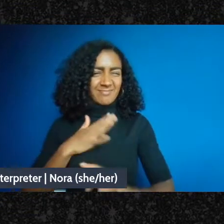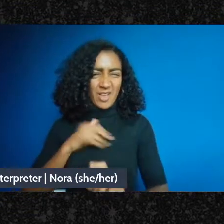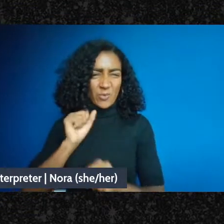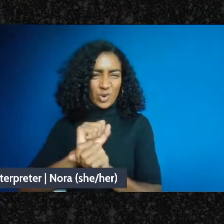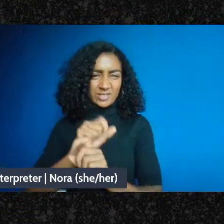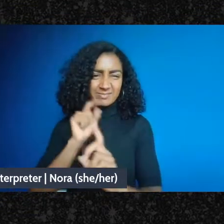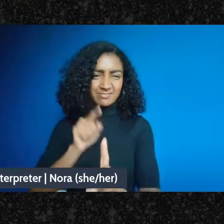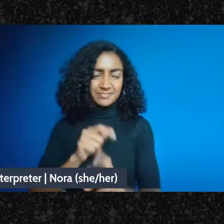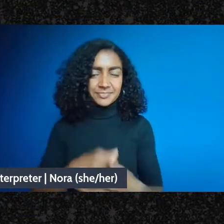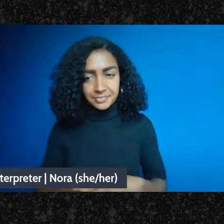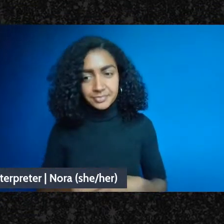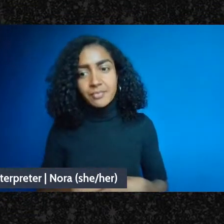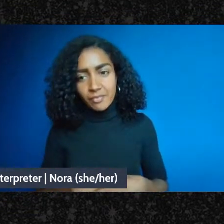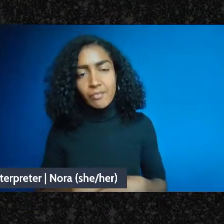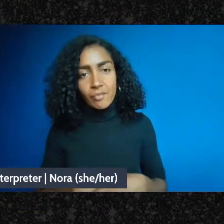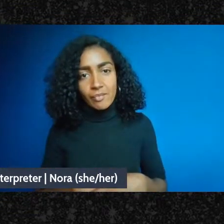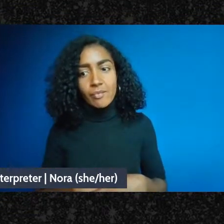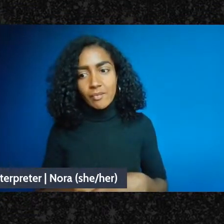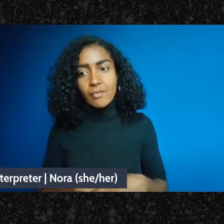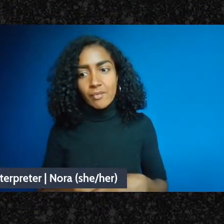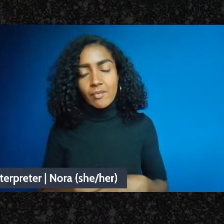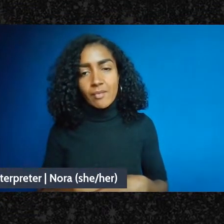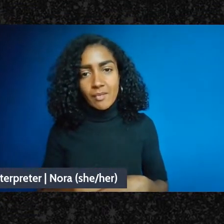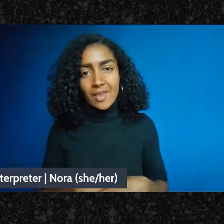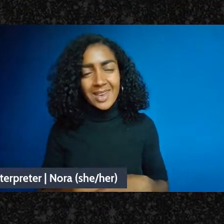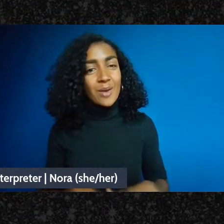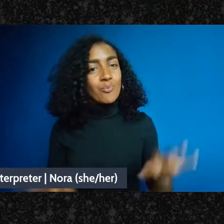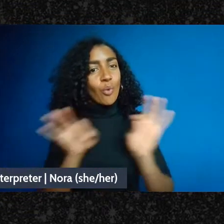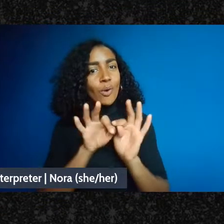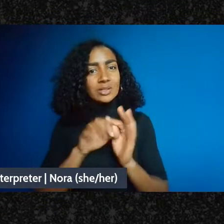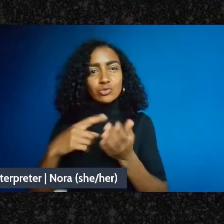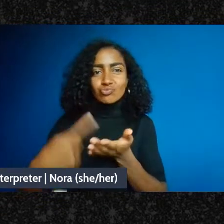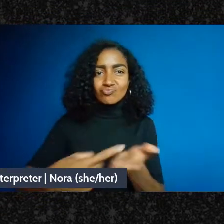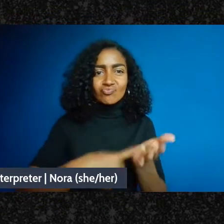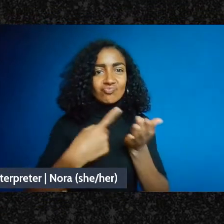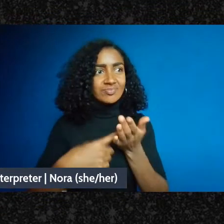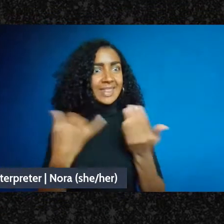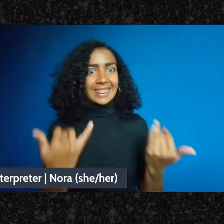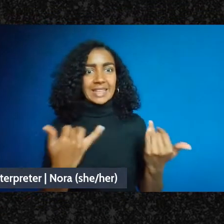I think it's important to know about this stuff for exactly the reasons that-that Dean said,